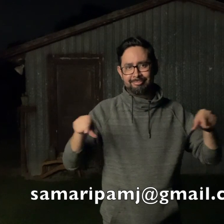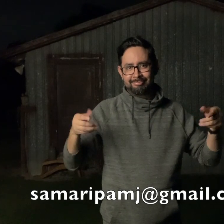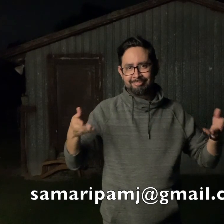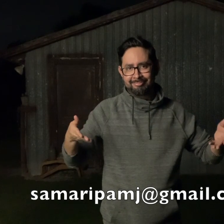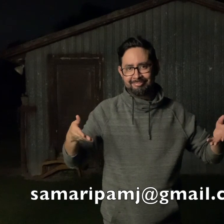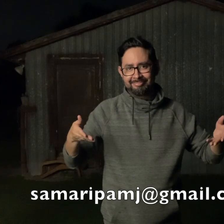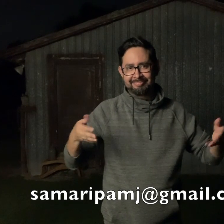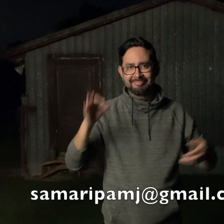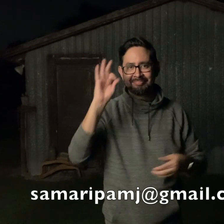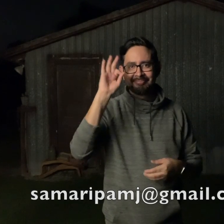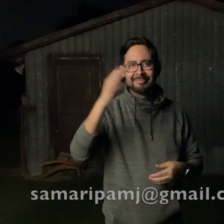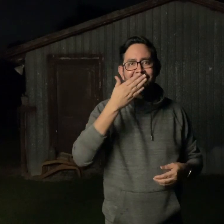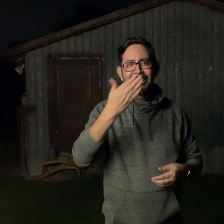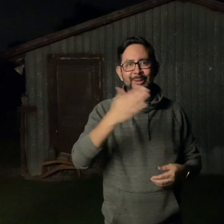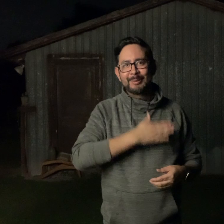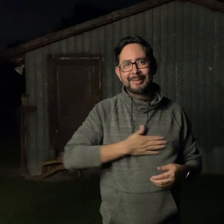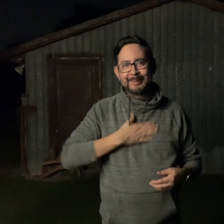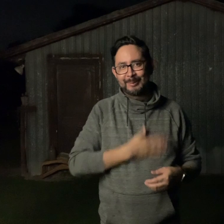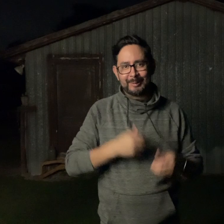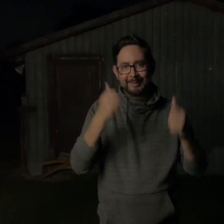right below here on the screen. Thank you and enjoy!